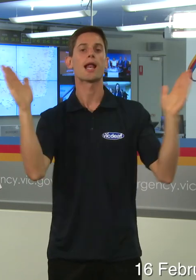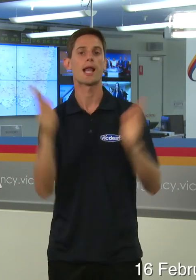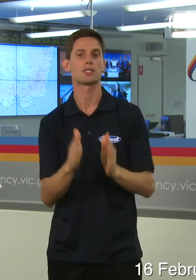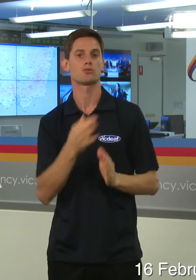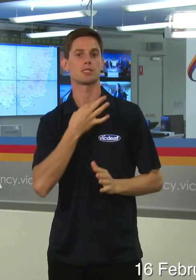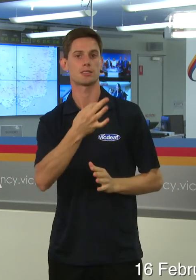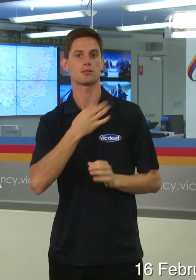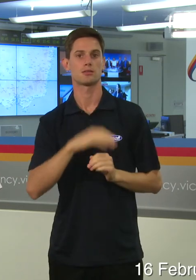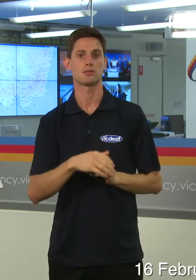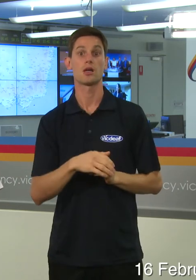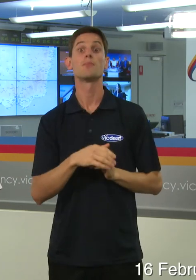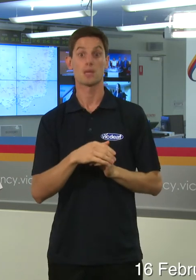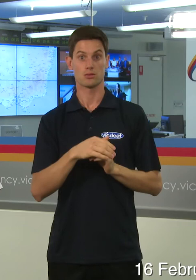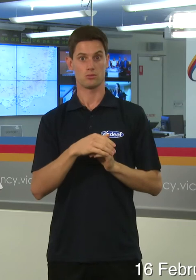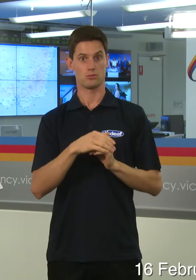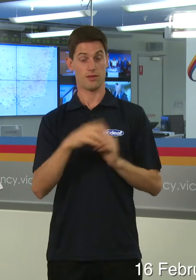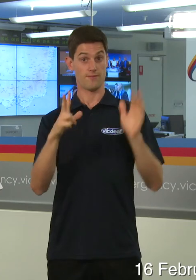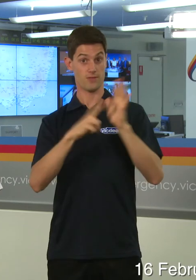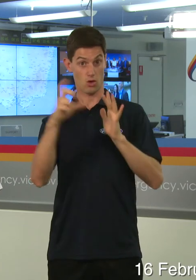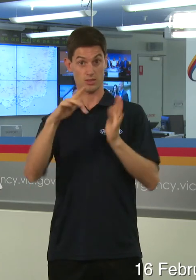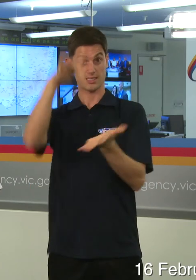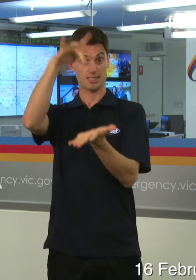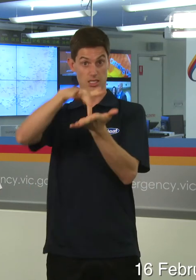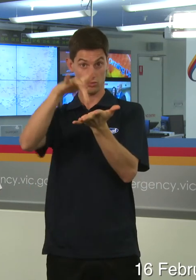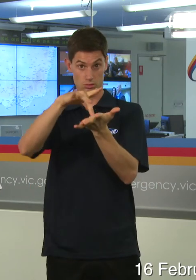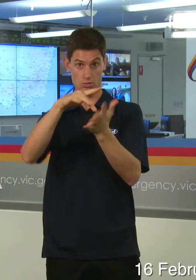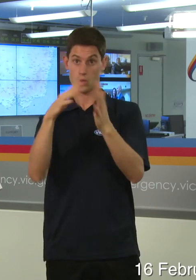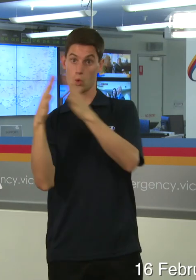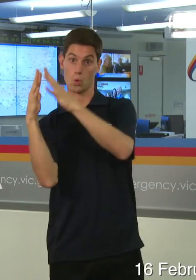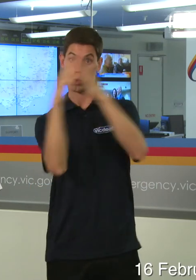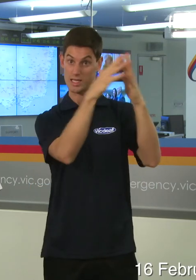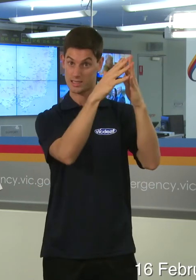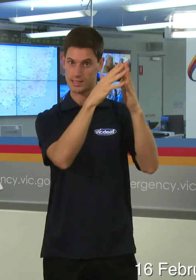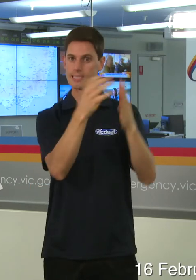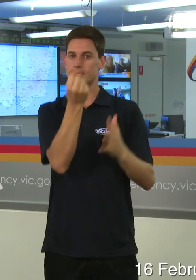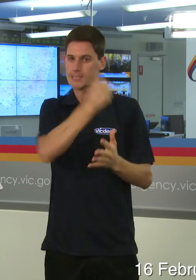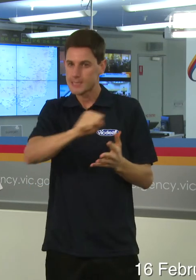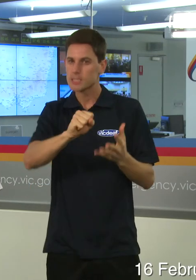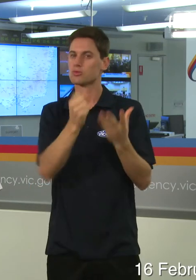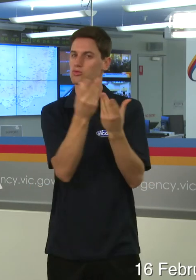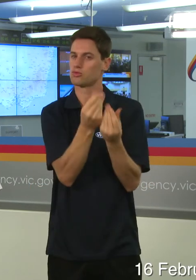central and across to the South Australian border, is still dry in many cases. They haven't had significant rain